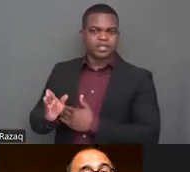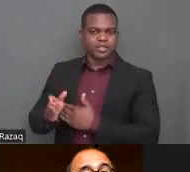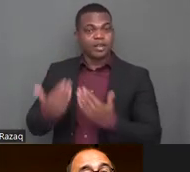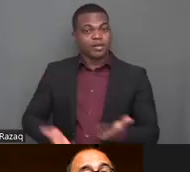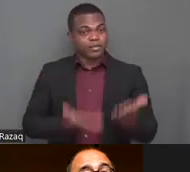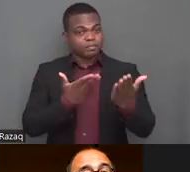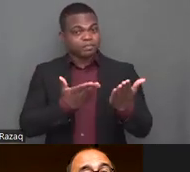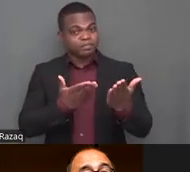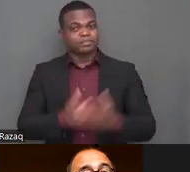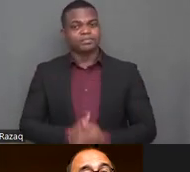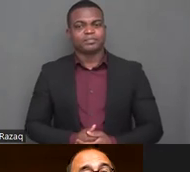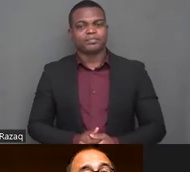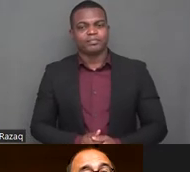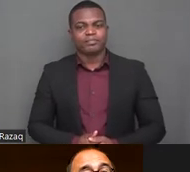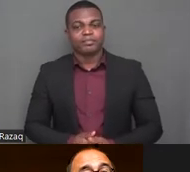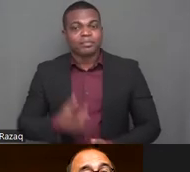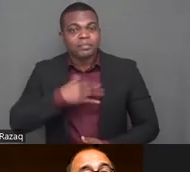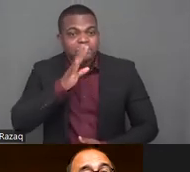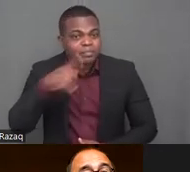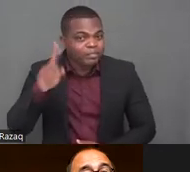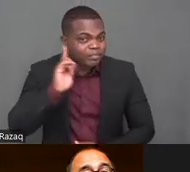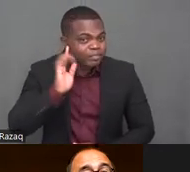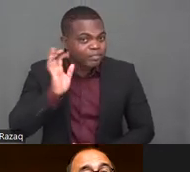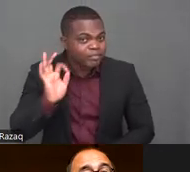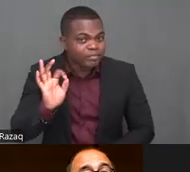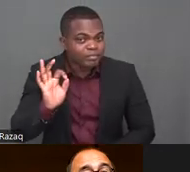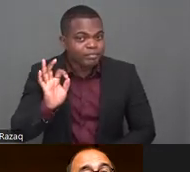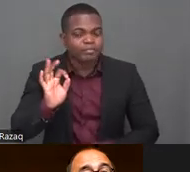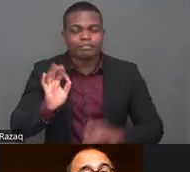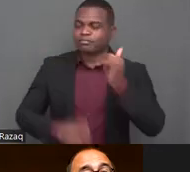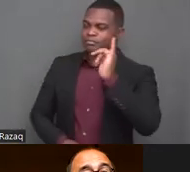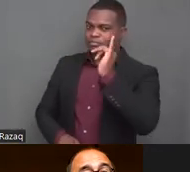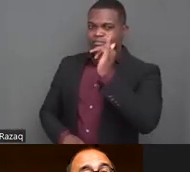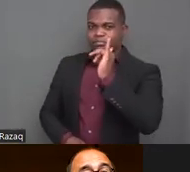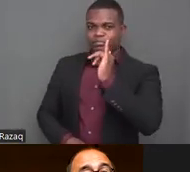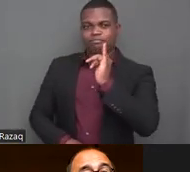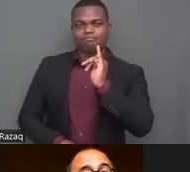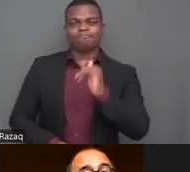the cosm civil society forum and thank you a big thank you to the organizers for um